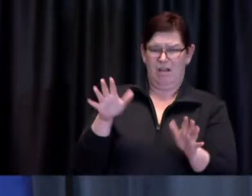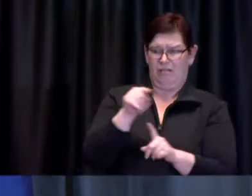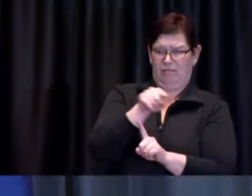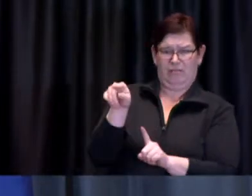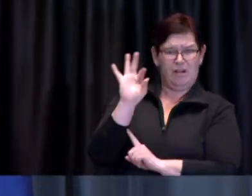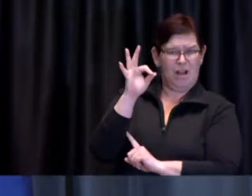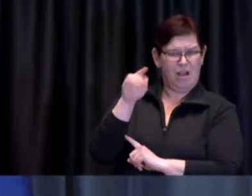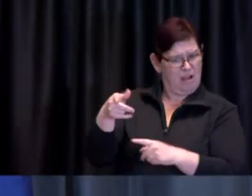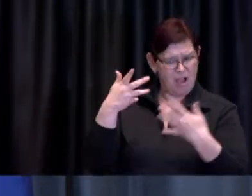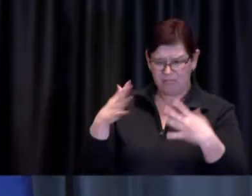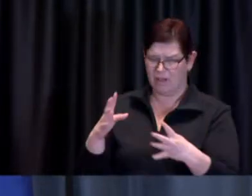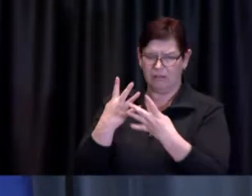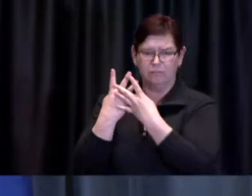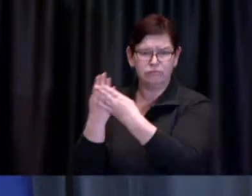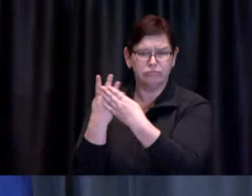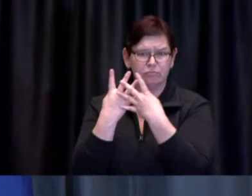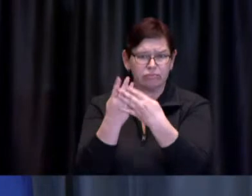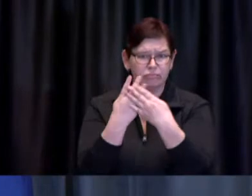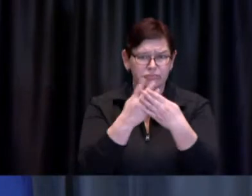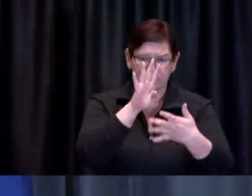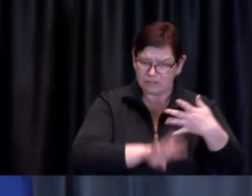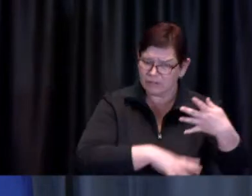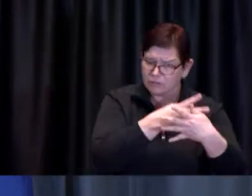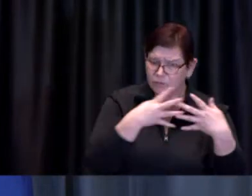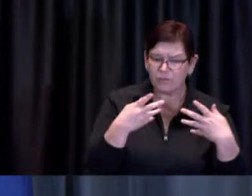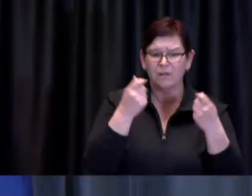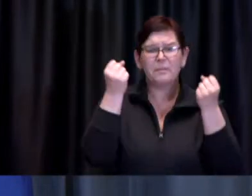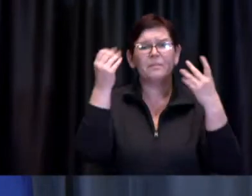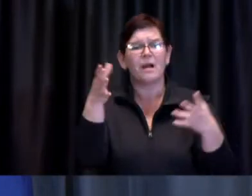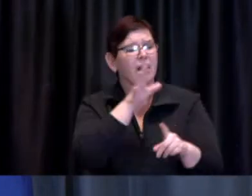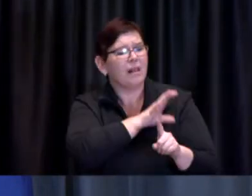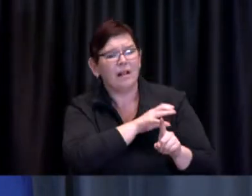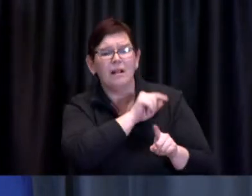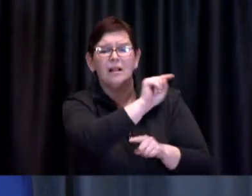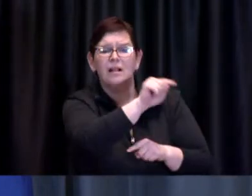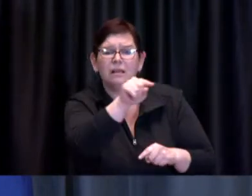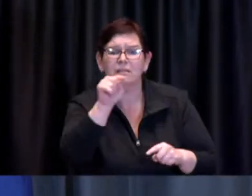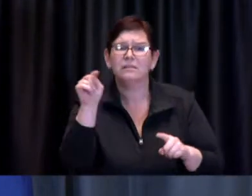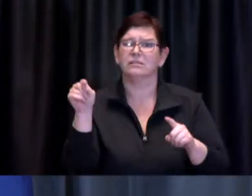and many clinics are now fully booked into May, with bookings happening steadily each day.